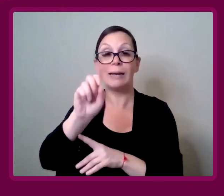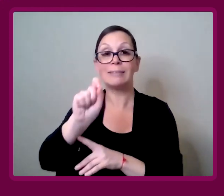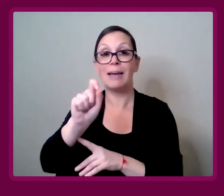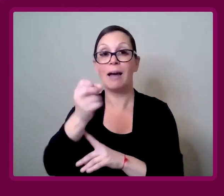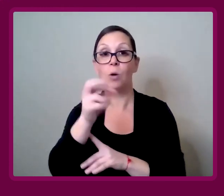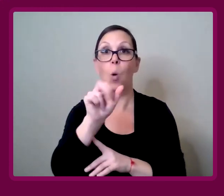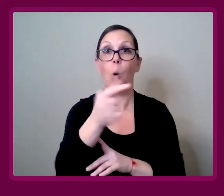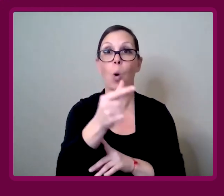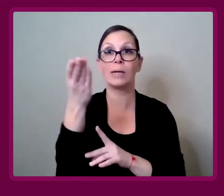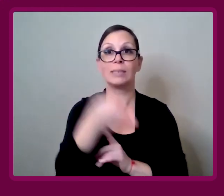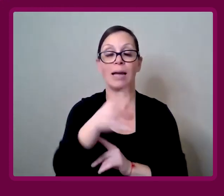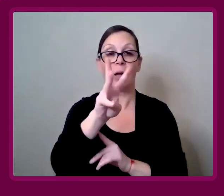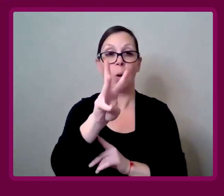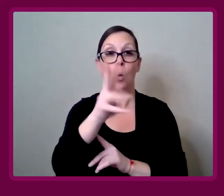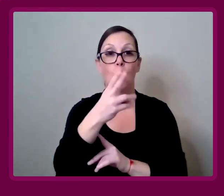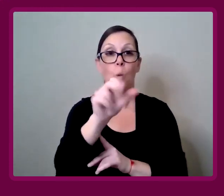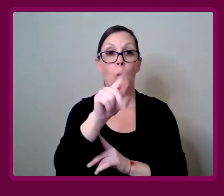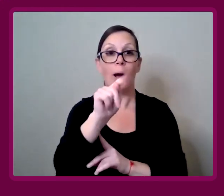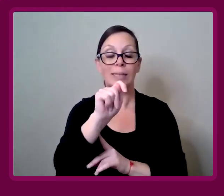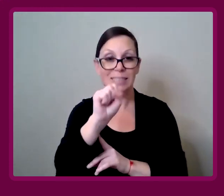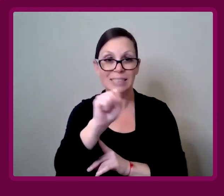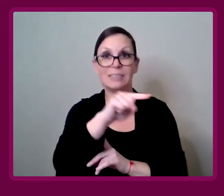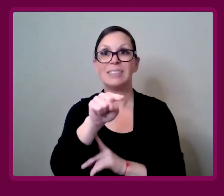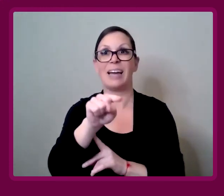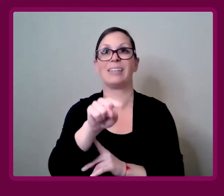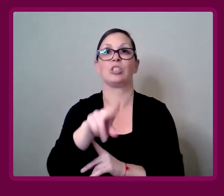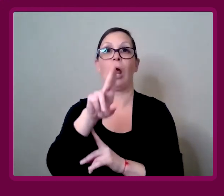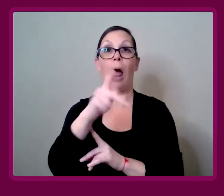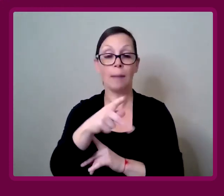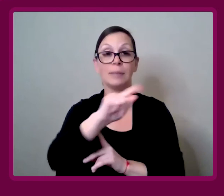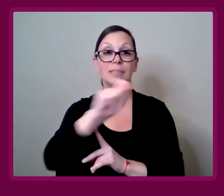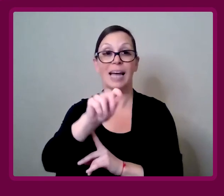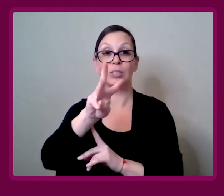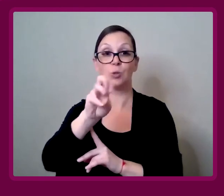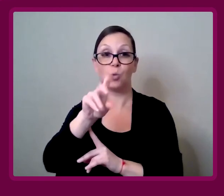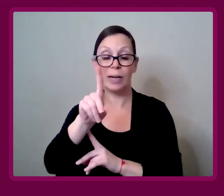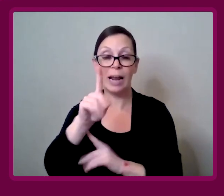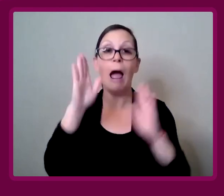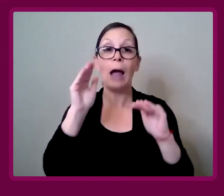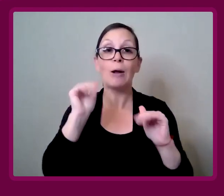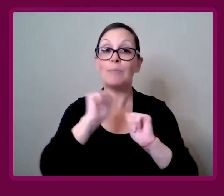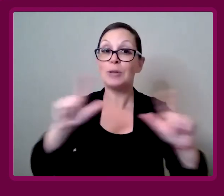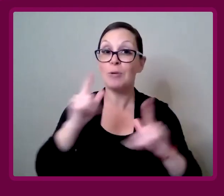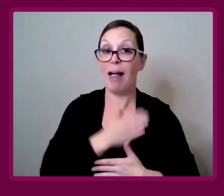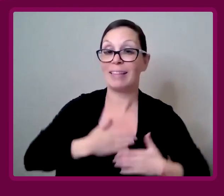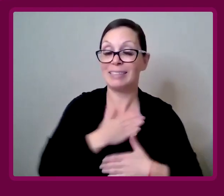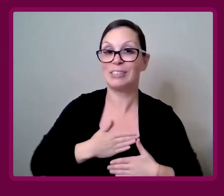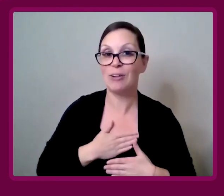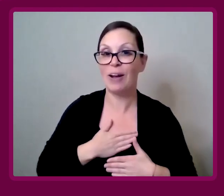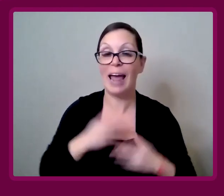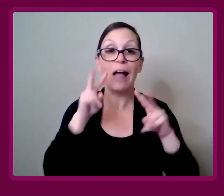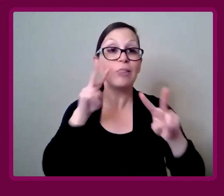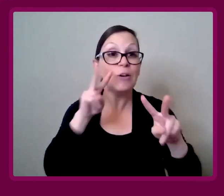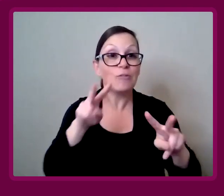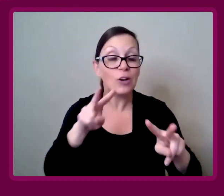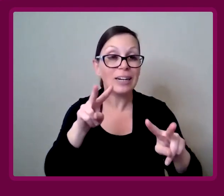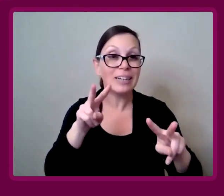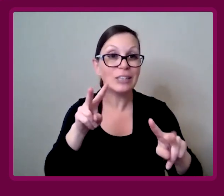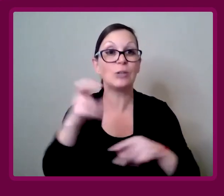I hope you all enjoyed today's episode, and I can't wait to have you back again for our